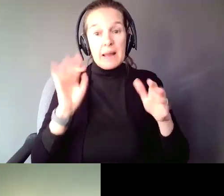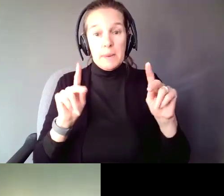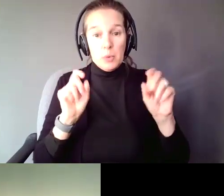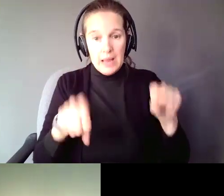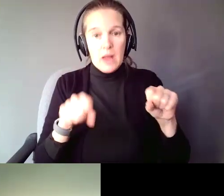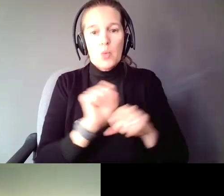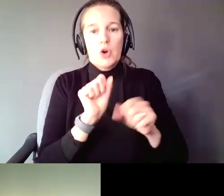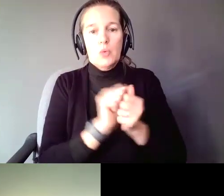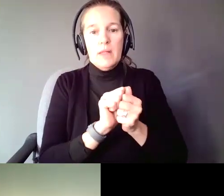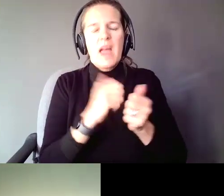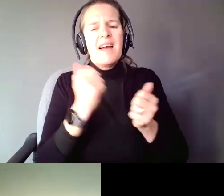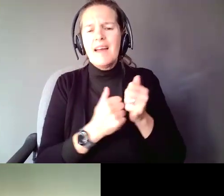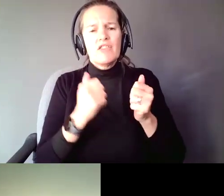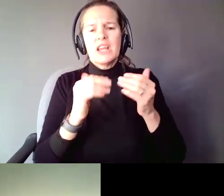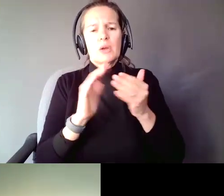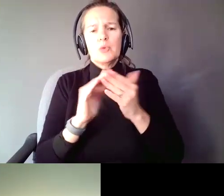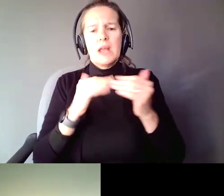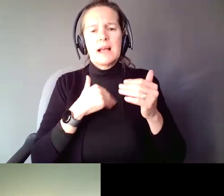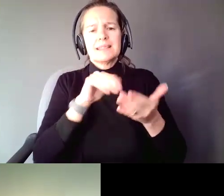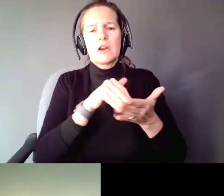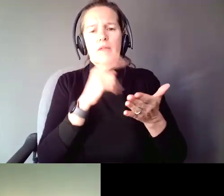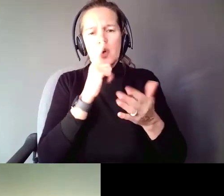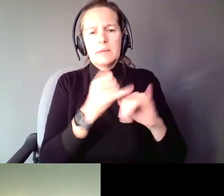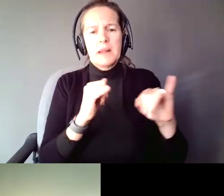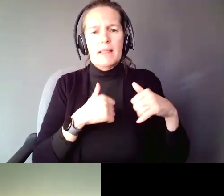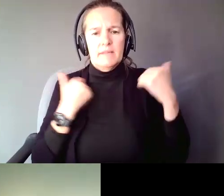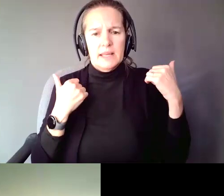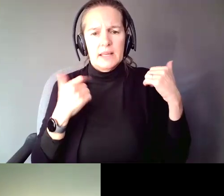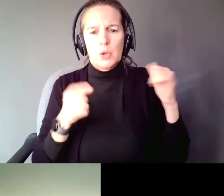called a Center for Independent Living that you can reach out to to request assistance